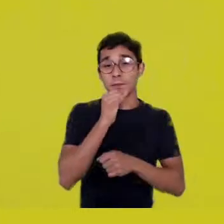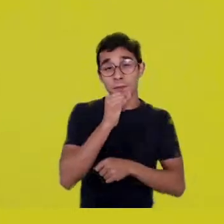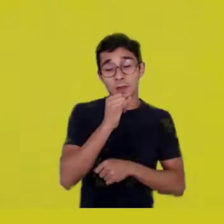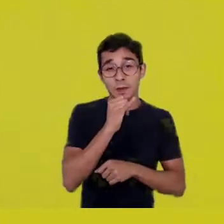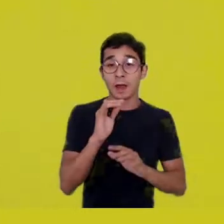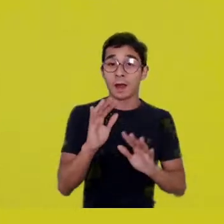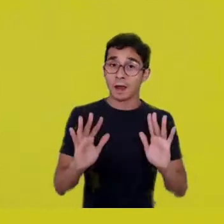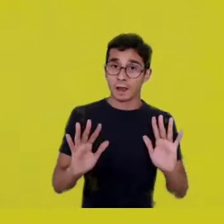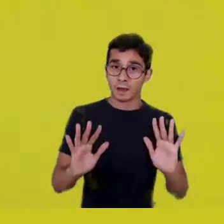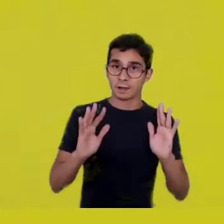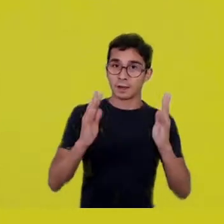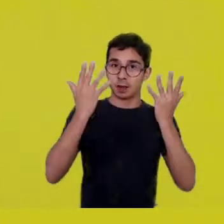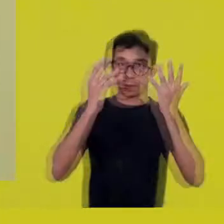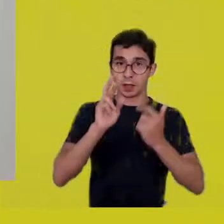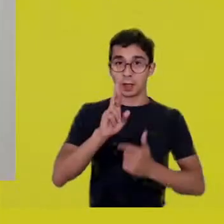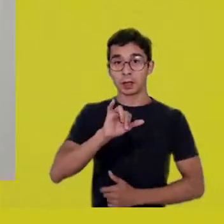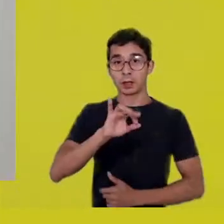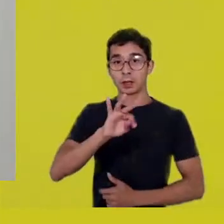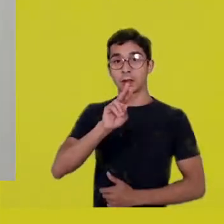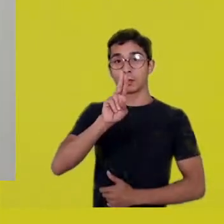do the kren nu nak, the taru andé,